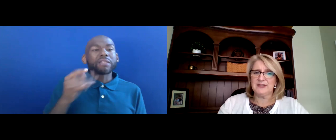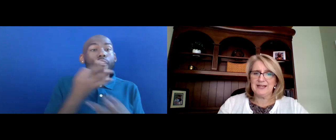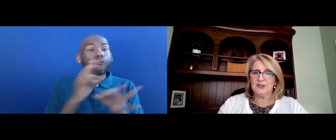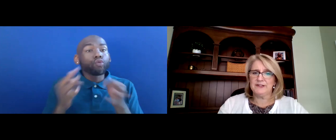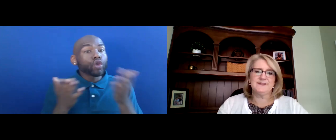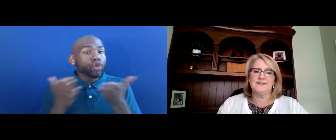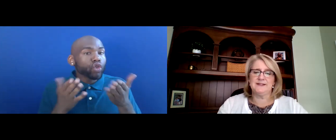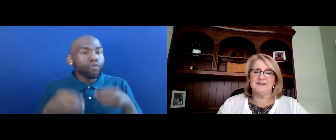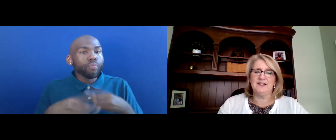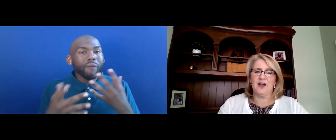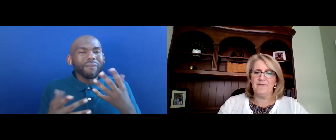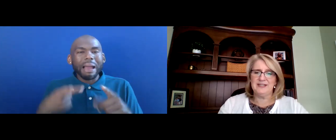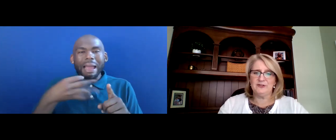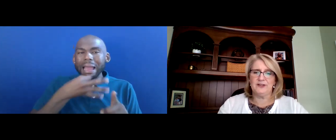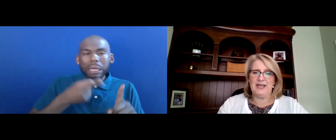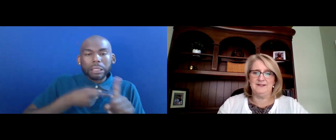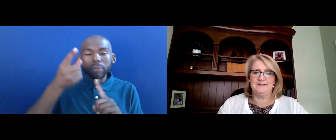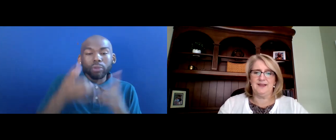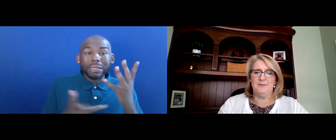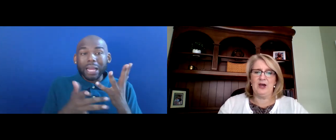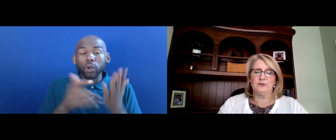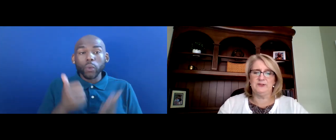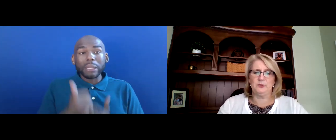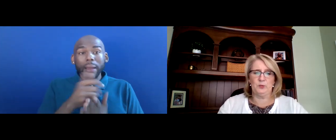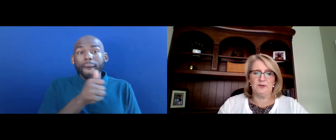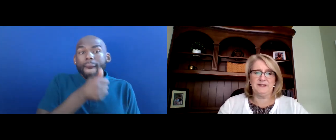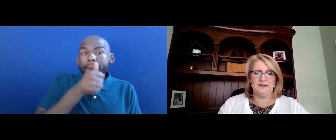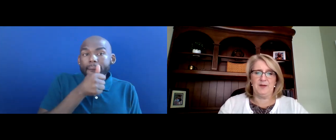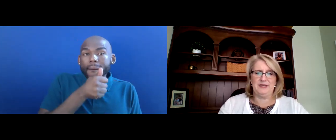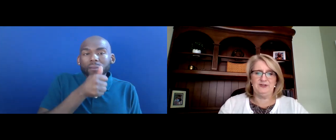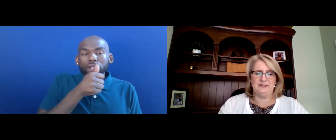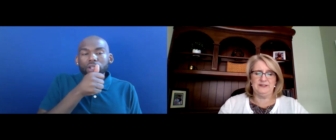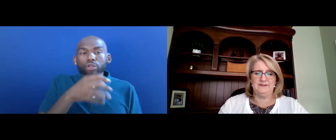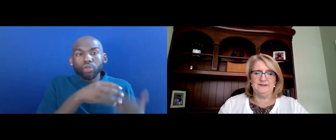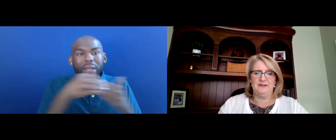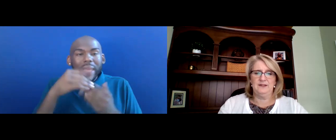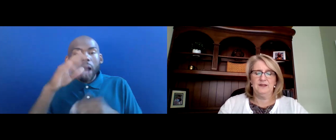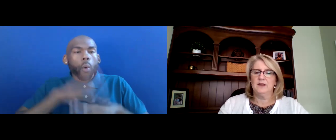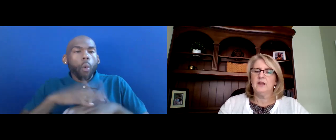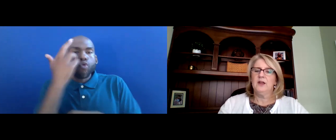TECHNICAL ASSISTANCE AND CONFIDENCE GUIDANCE ABOUT REASONABLE WORKPLACE ACCOMMODATIONS.